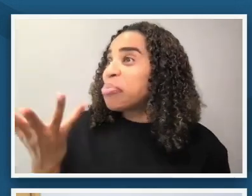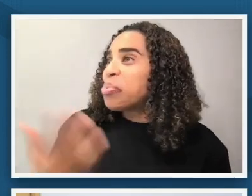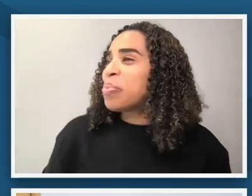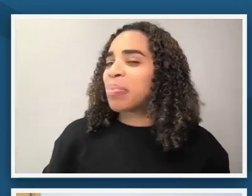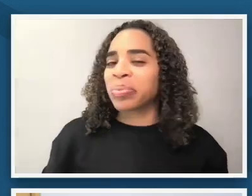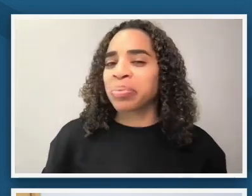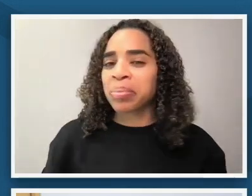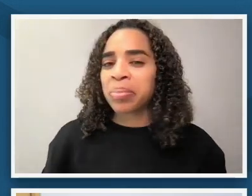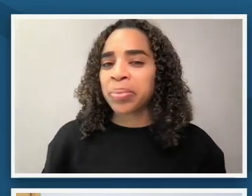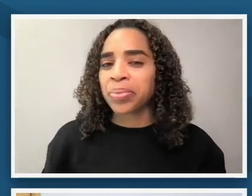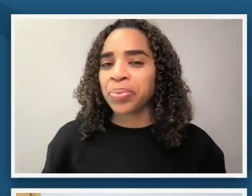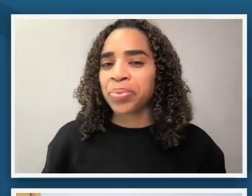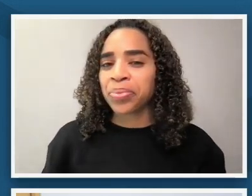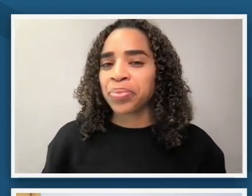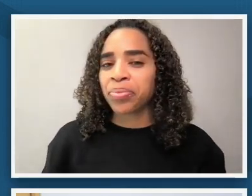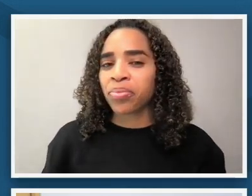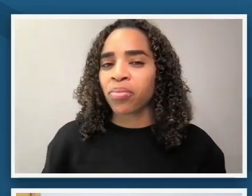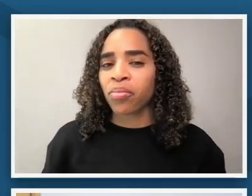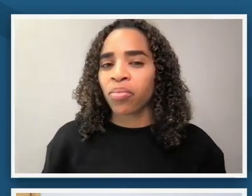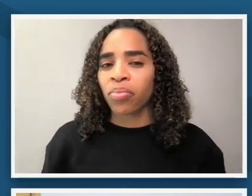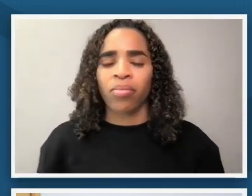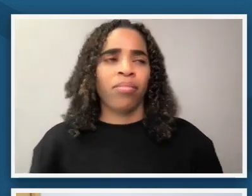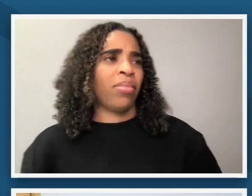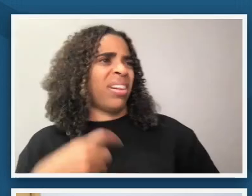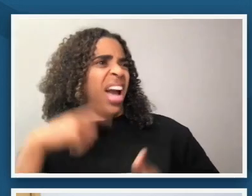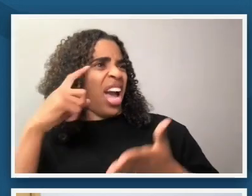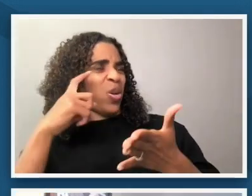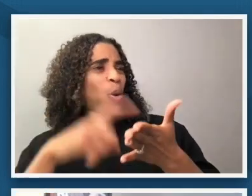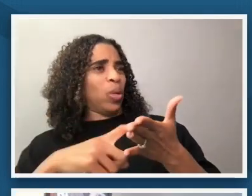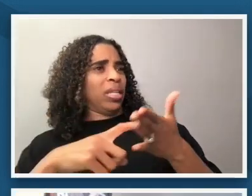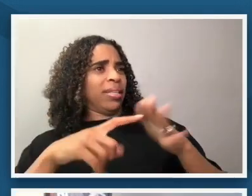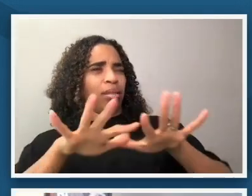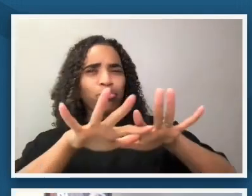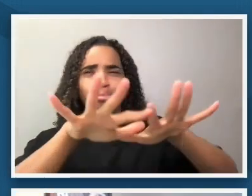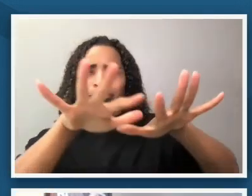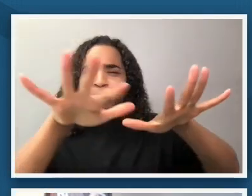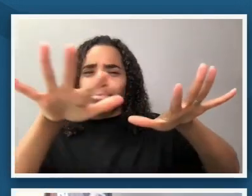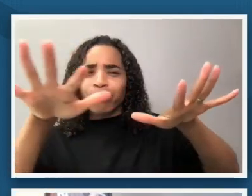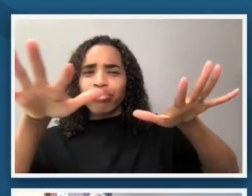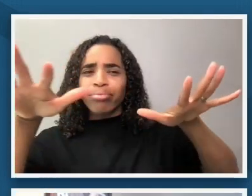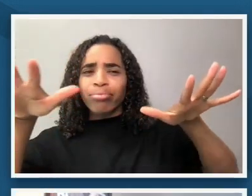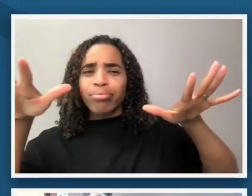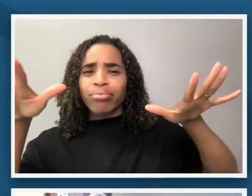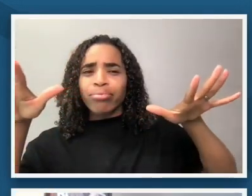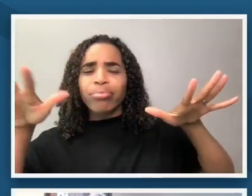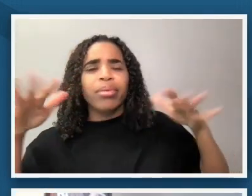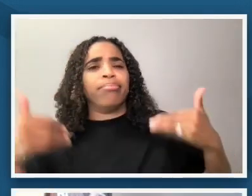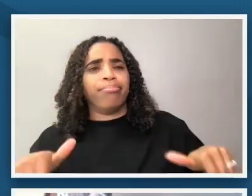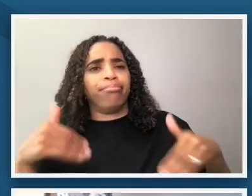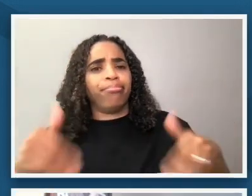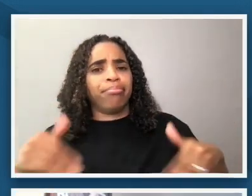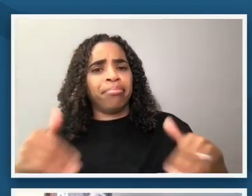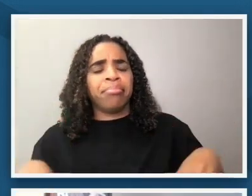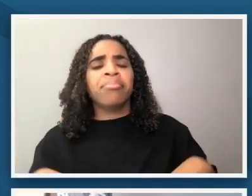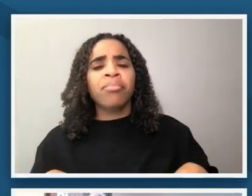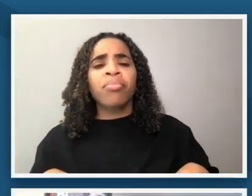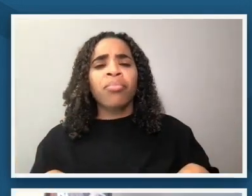there there's an expansiveness um to this one um